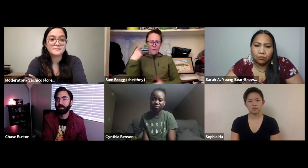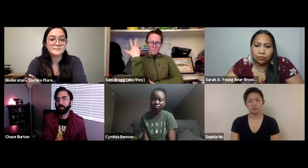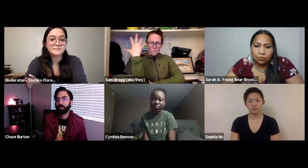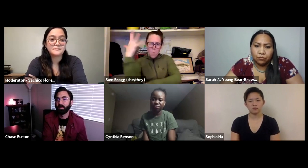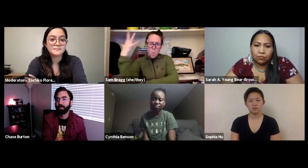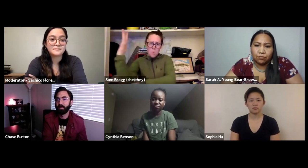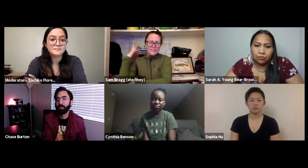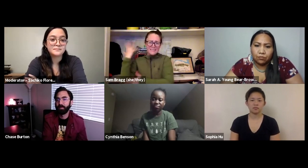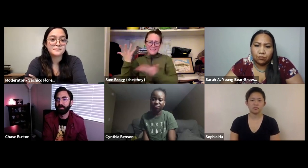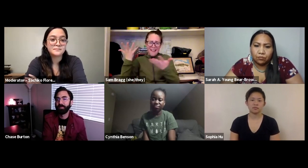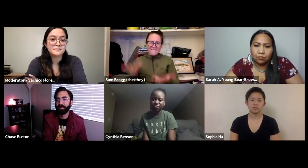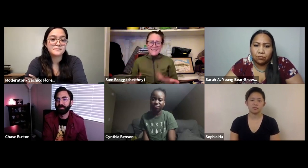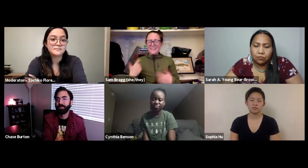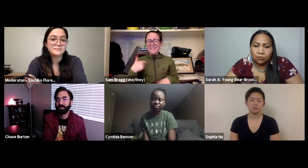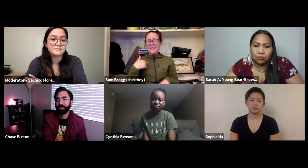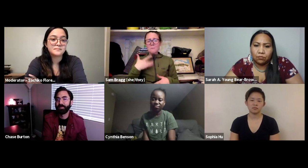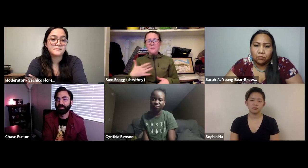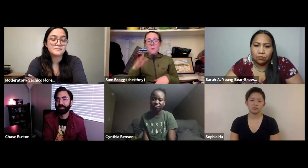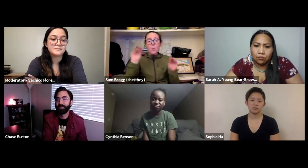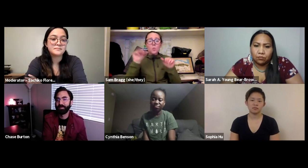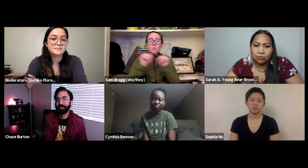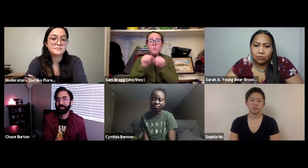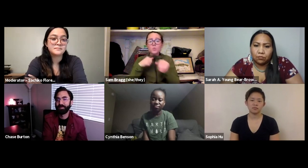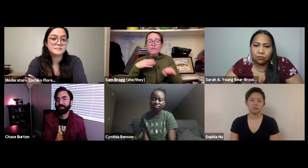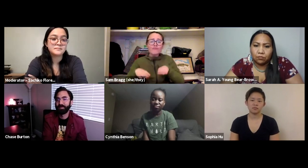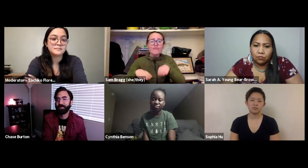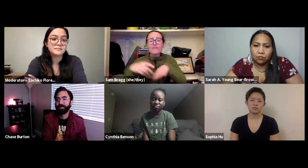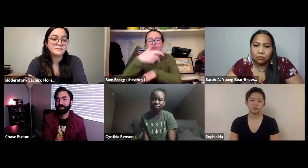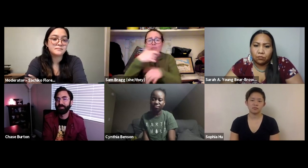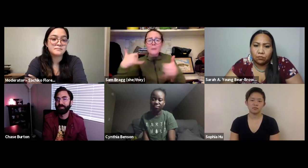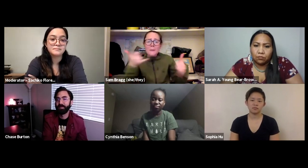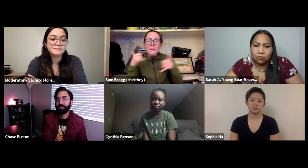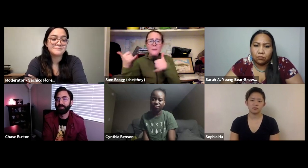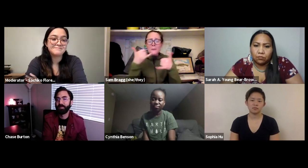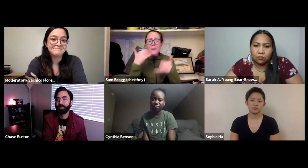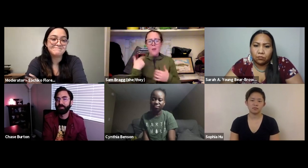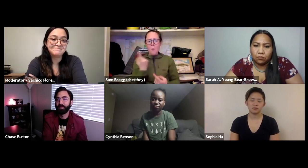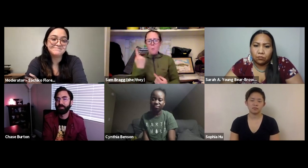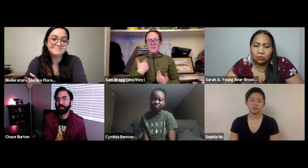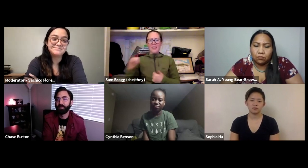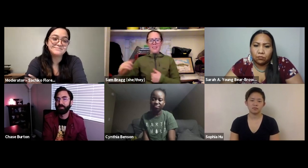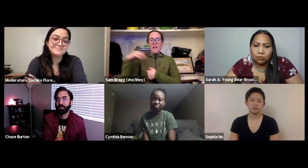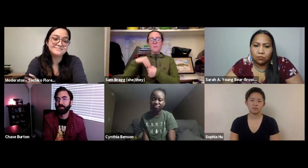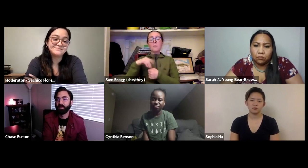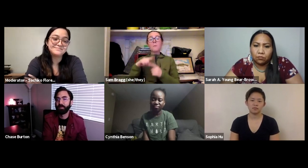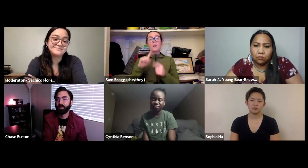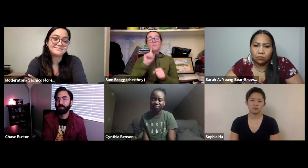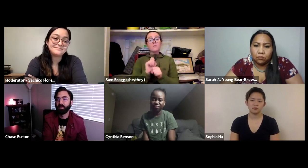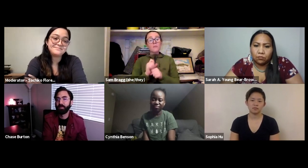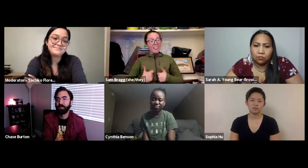and hiking. My backyard was a forest literally so I could always just go in my backyard without